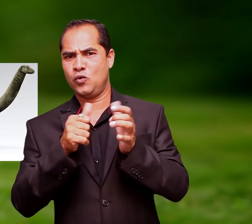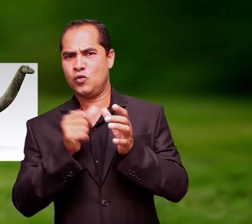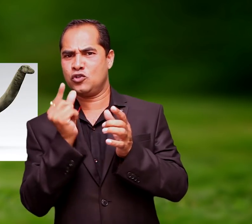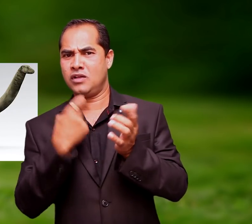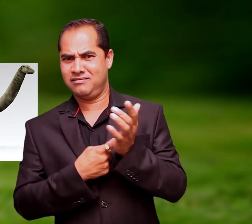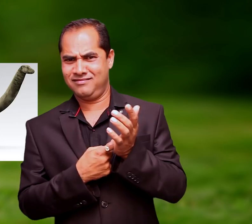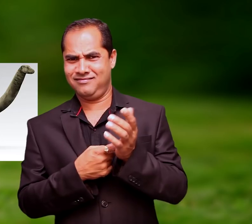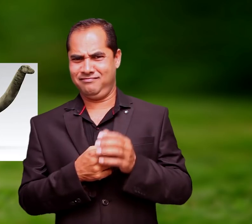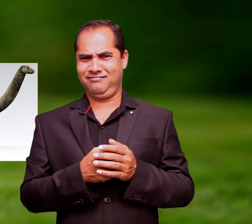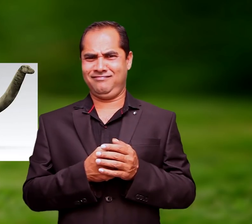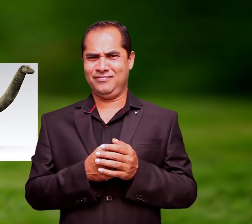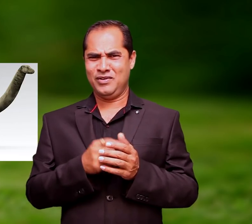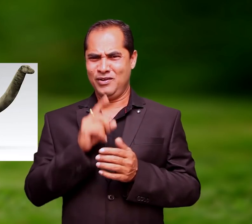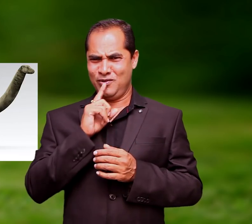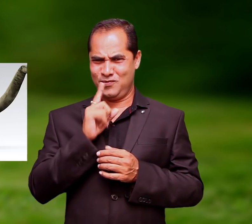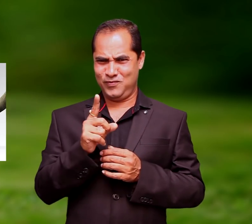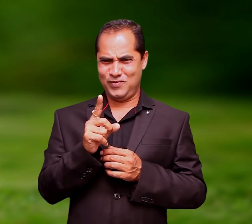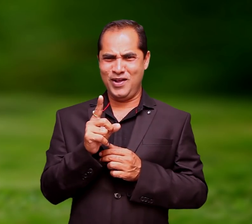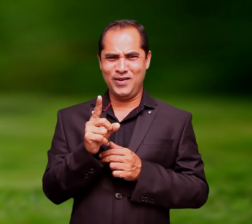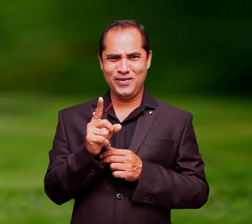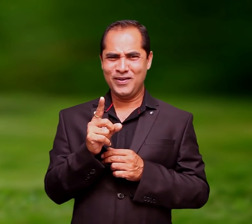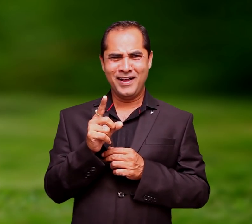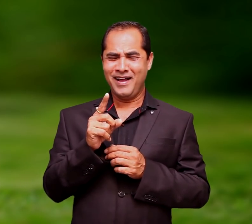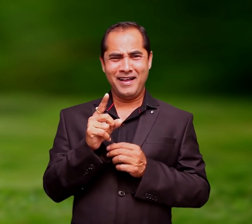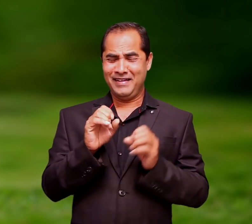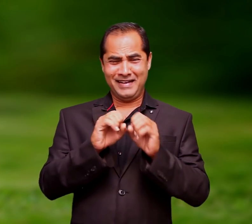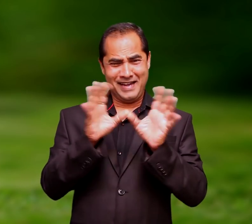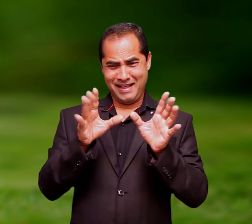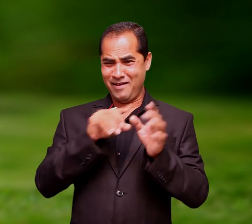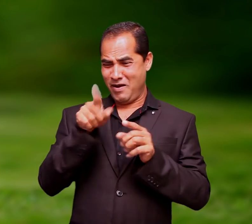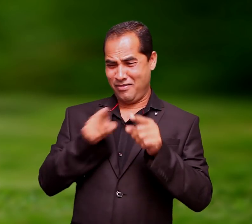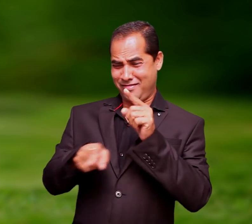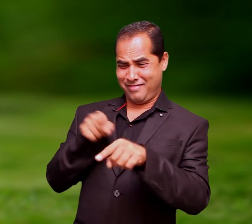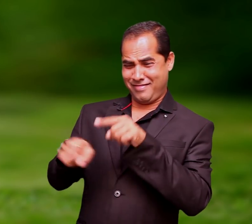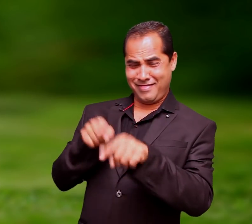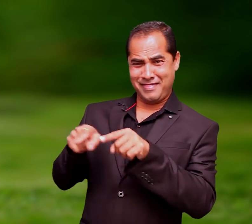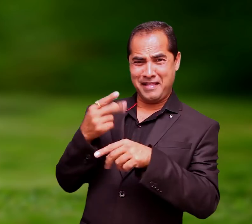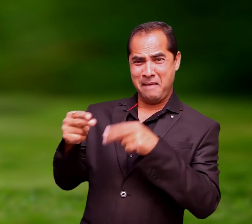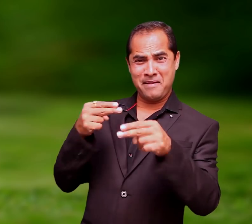called him a 'brontosaur’'. They were not clear about this animal, that's why they